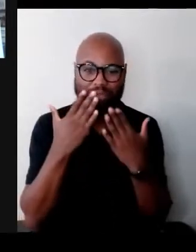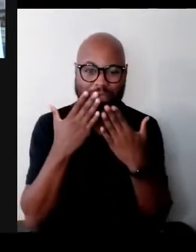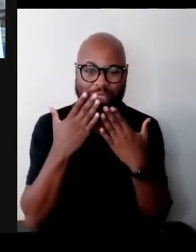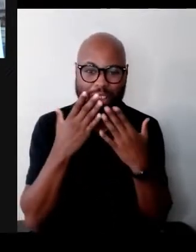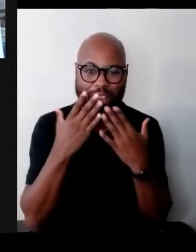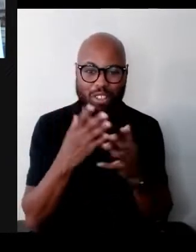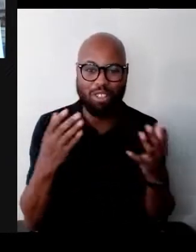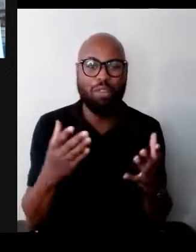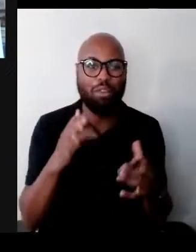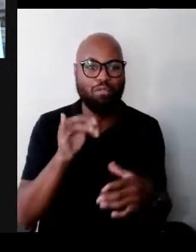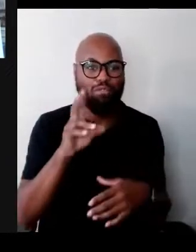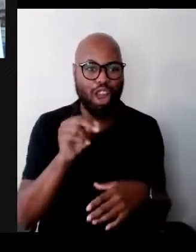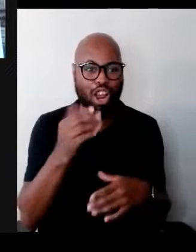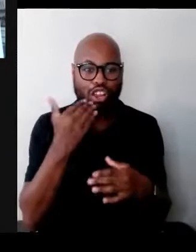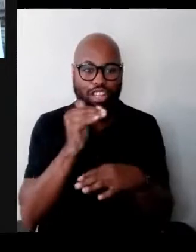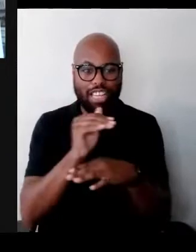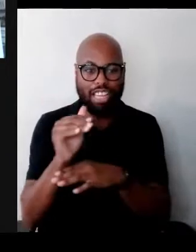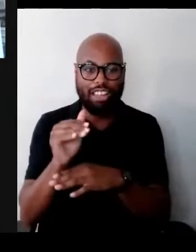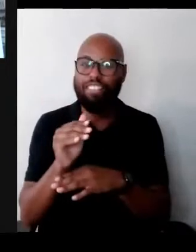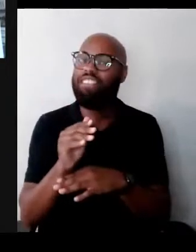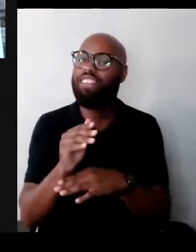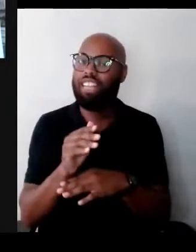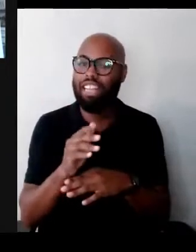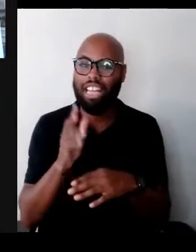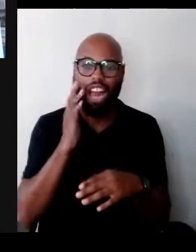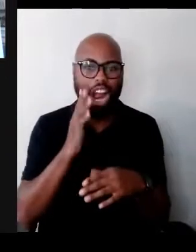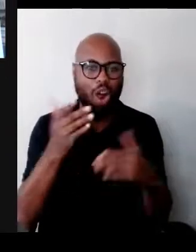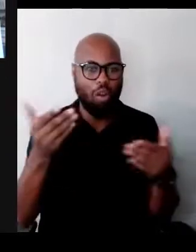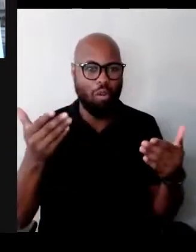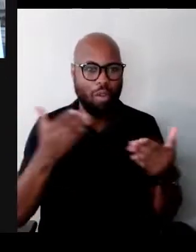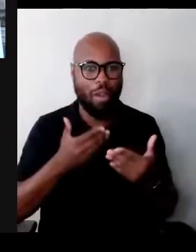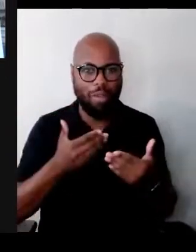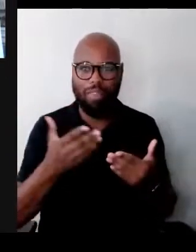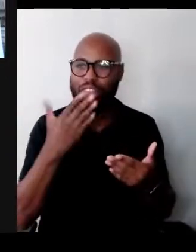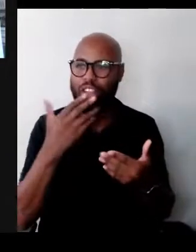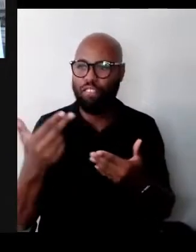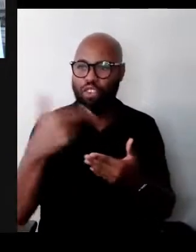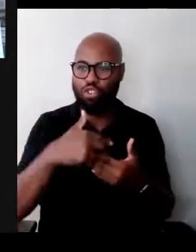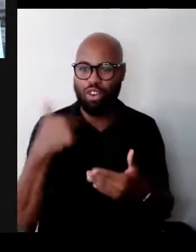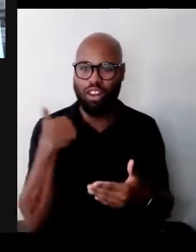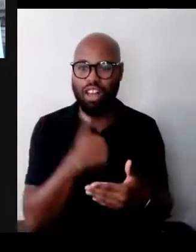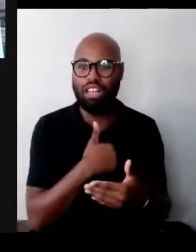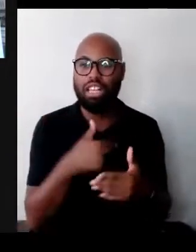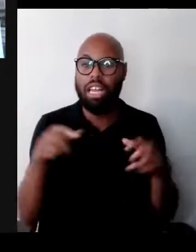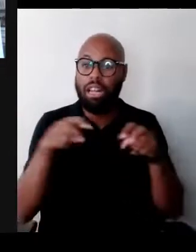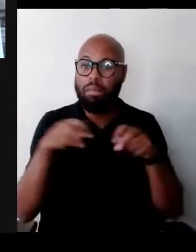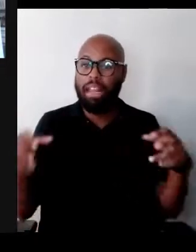To our panelists, I have a number of questions for you about your thinking about the Holocaust